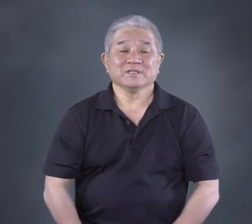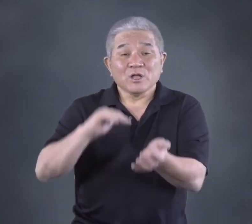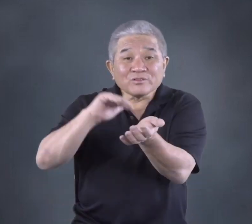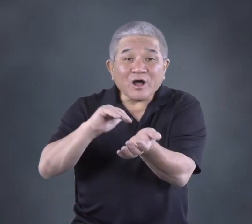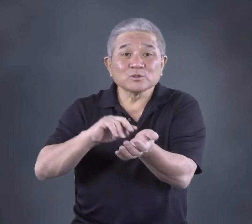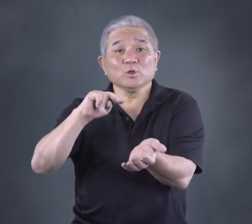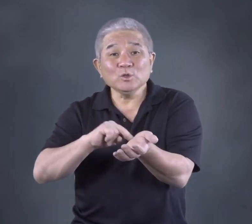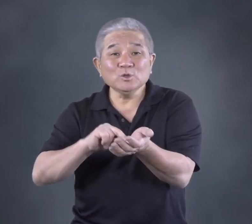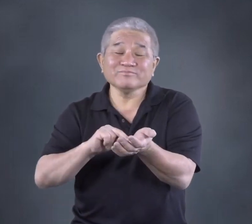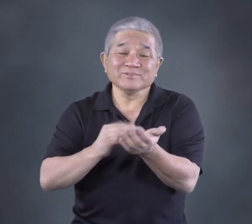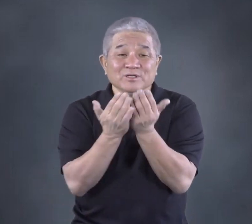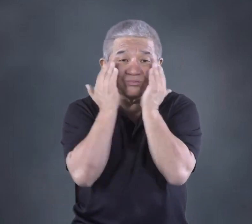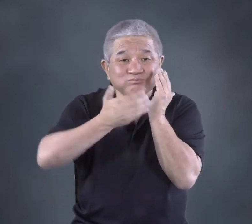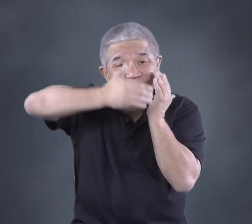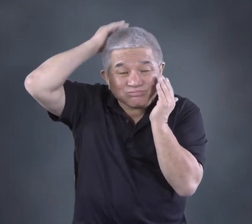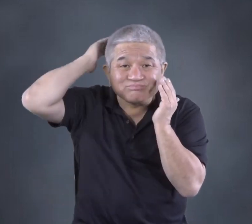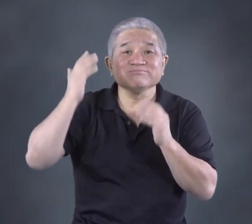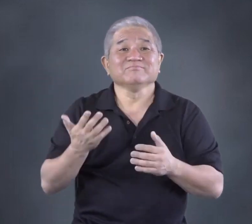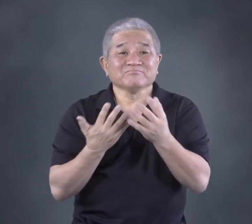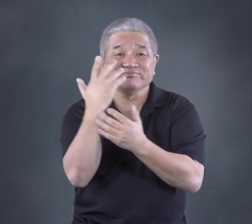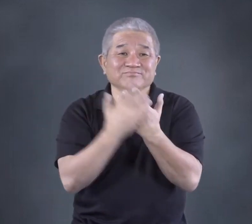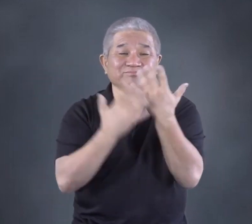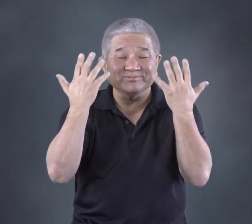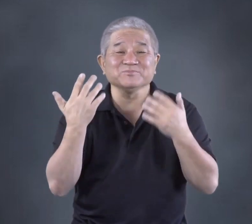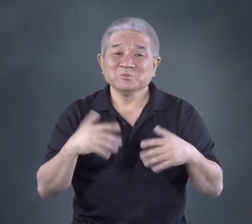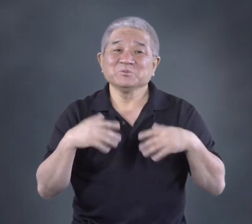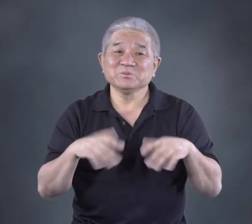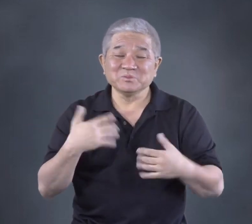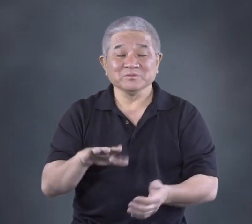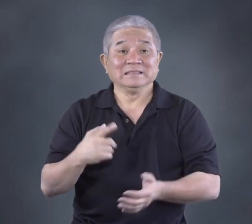Most doctors and nurses now wear masks and gloves